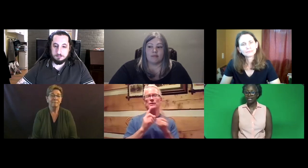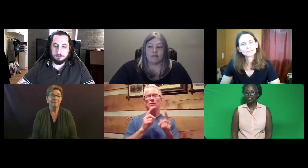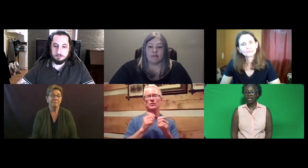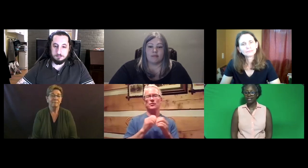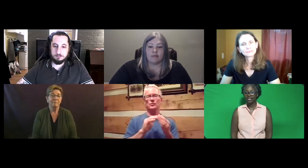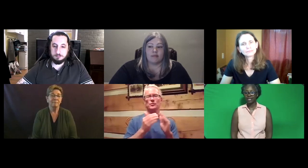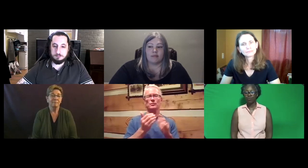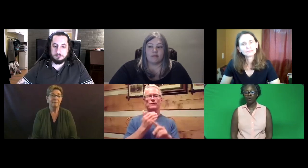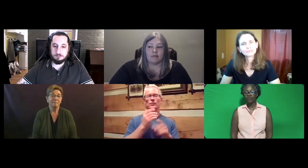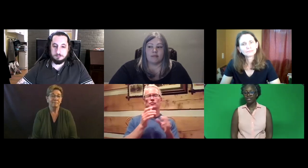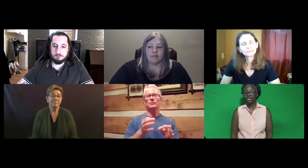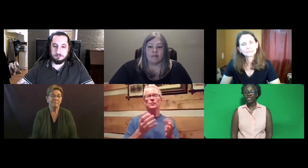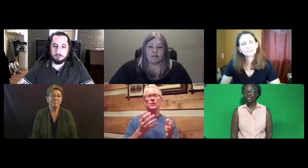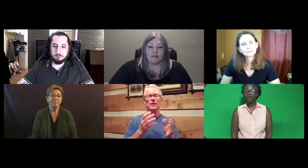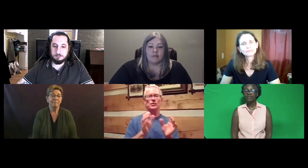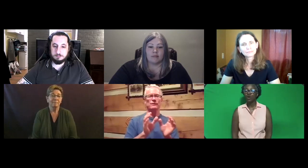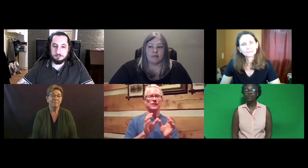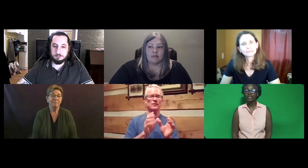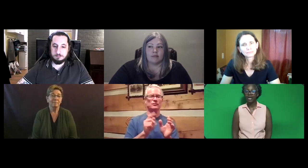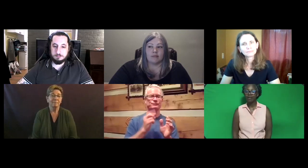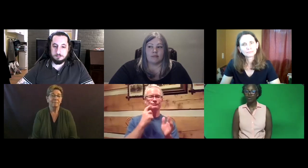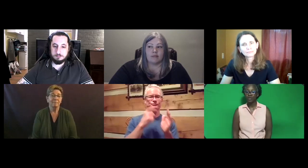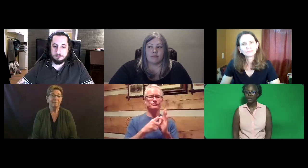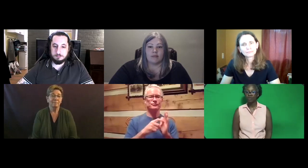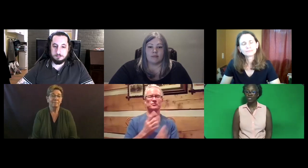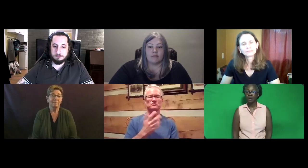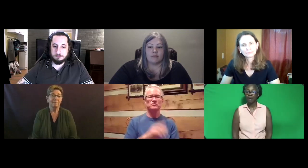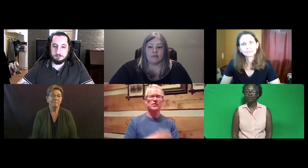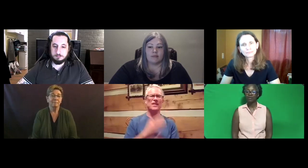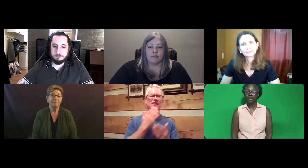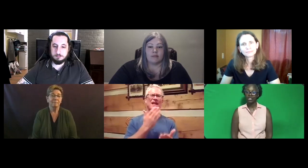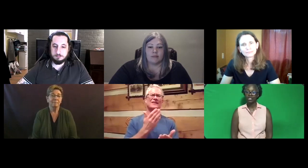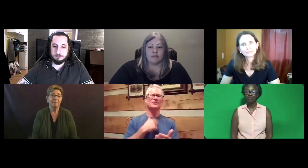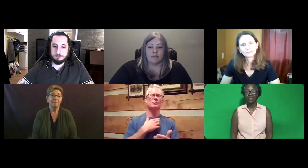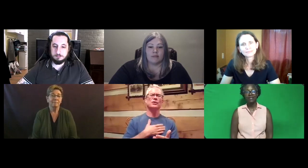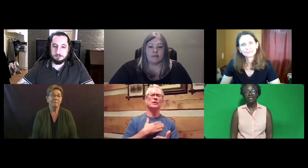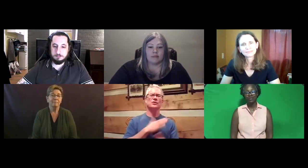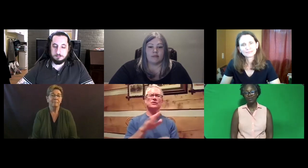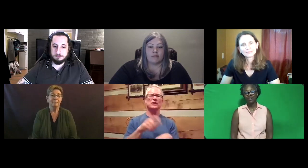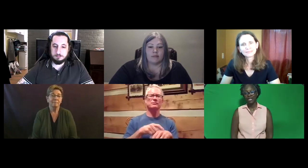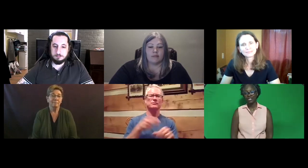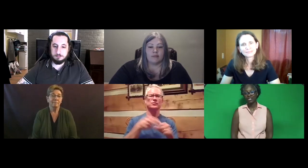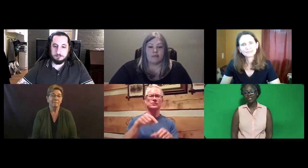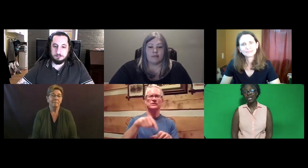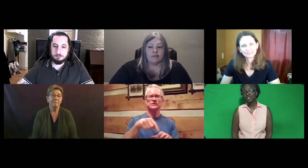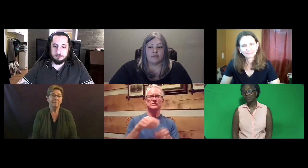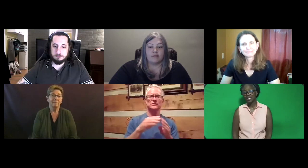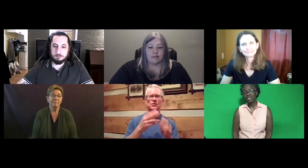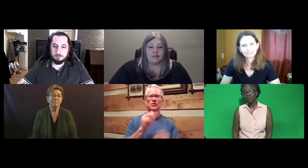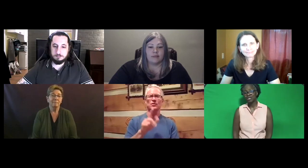I think it's important for us to continue to have an open dialogue with the community about certification, recognizing certification. So thank you so much.